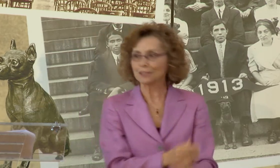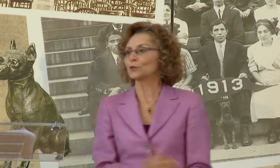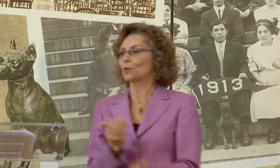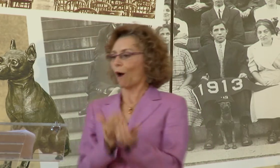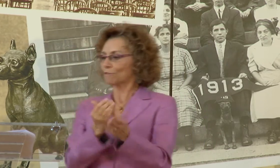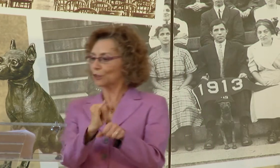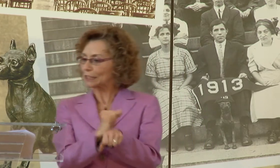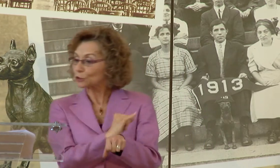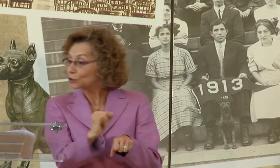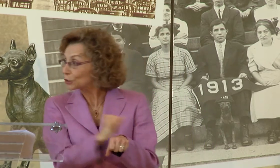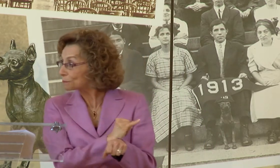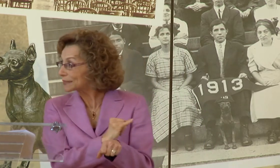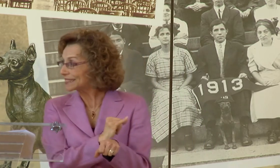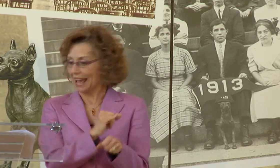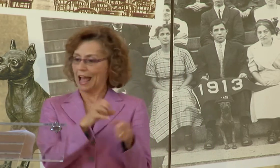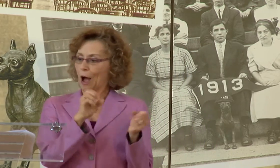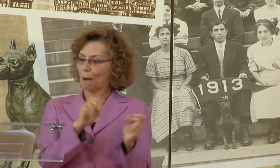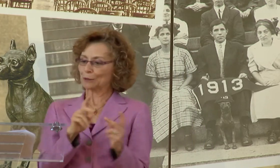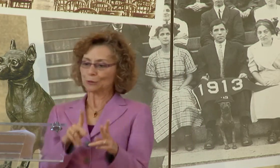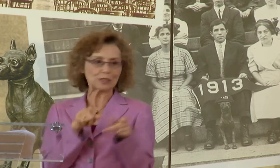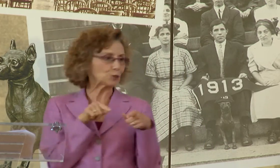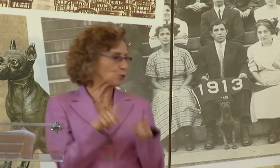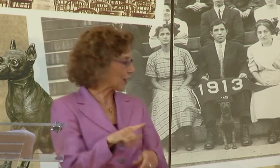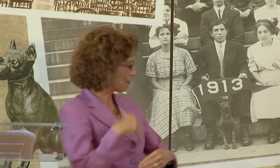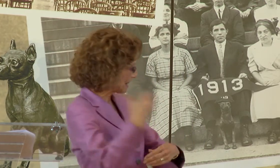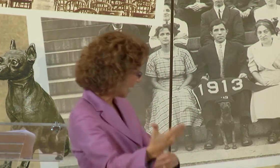COURSES FOR OUR STUDENTS TO PROVIDE INTERNSHIP OPPORTUNITIES